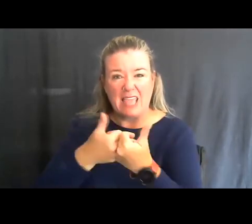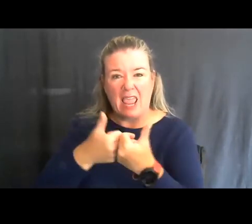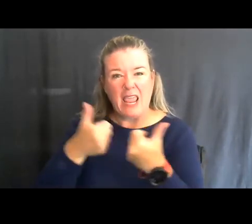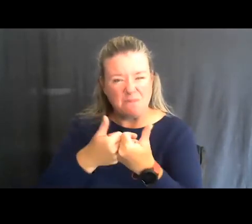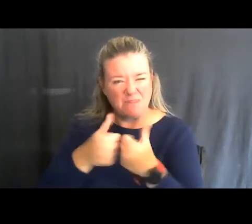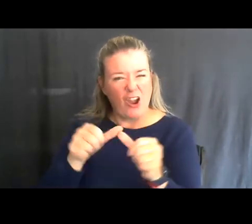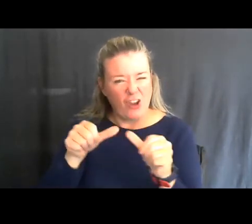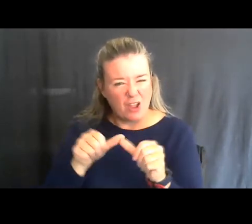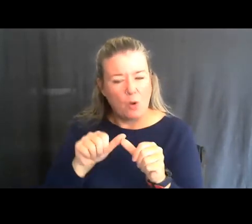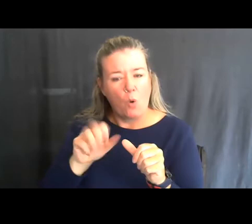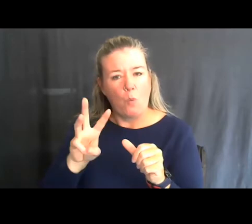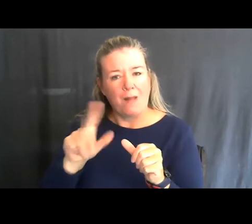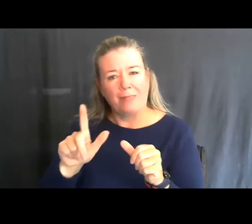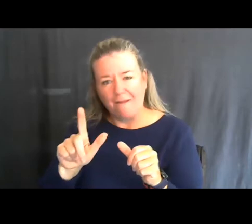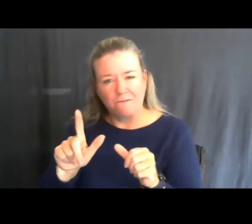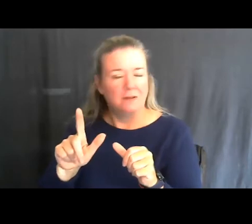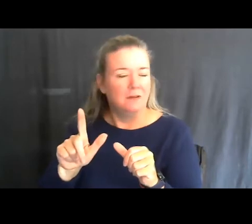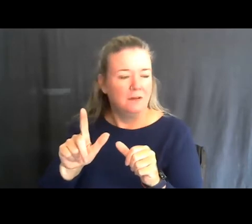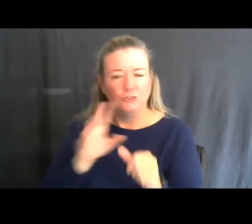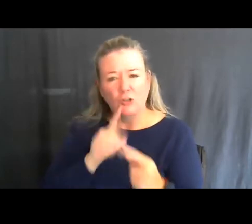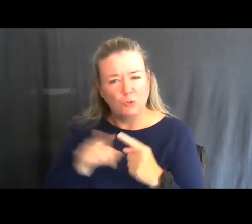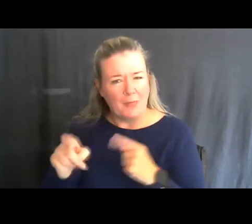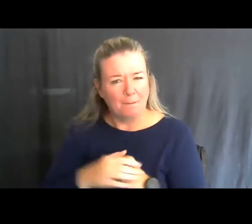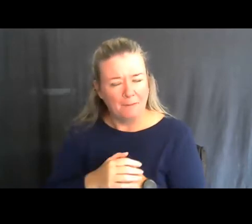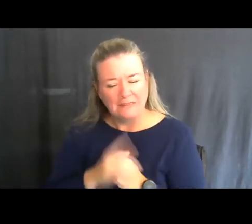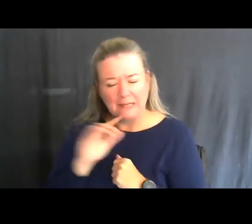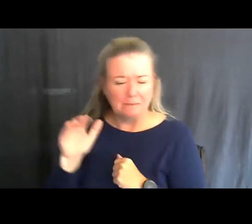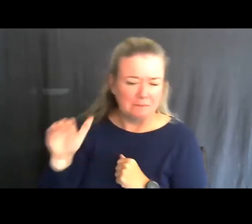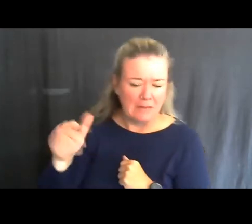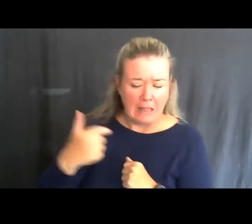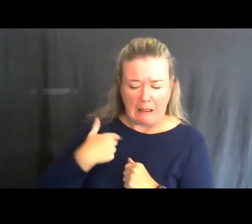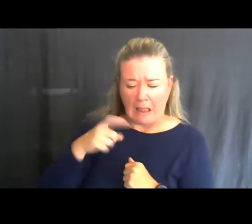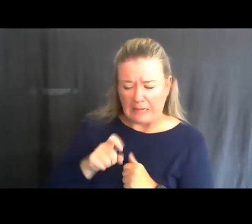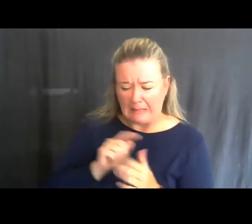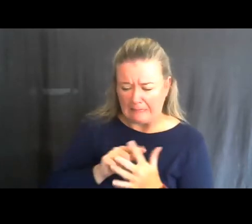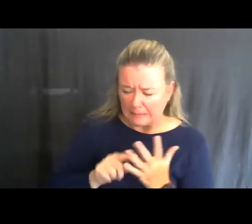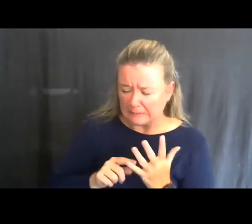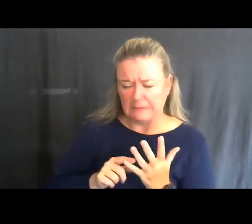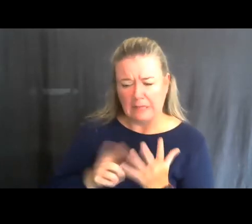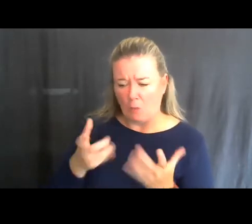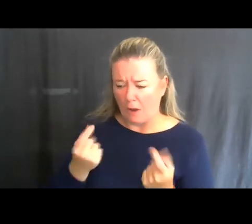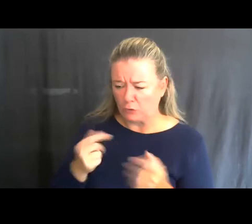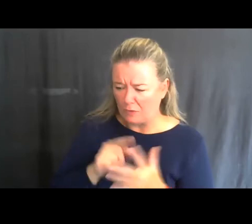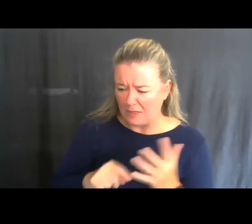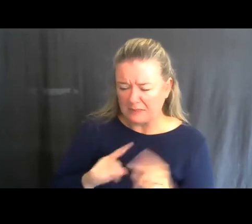area and just talk to them. Let them know what you want to do, what kind of things are keeping you from doing it.